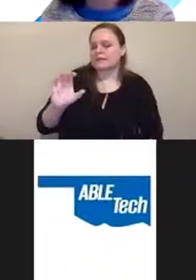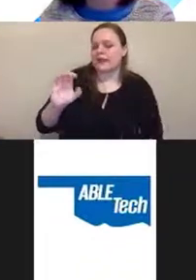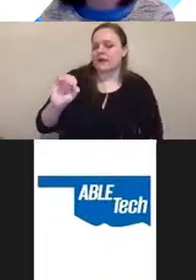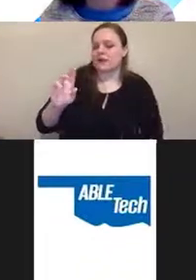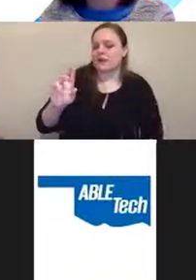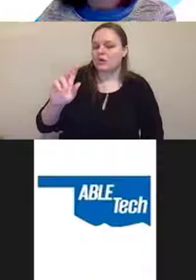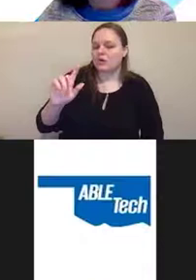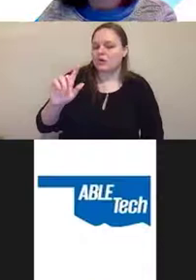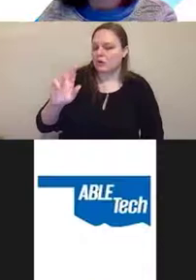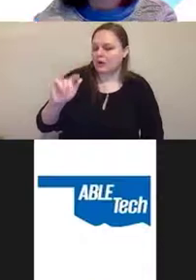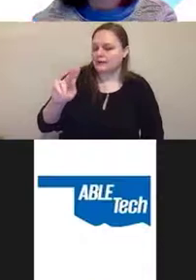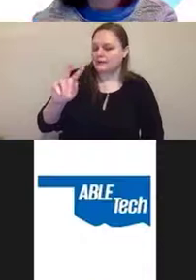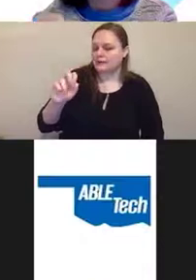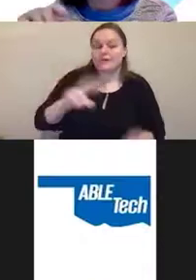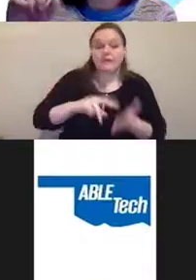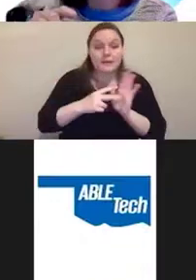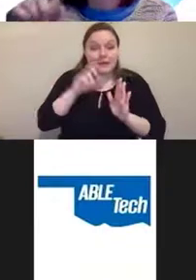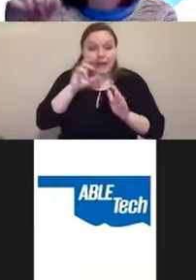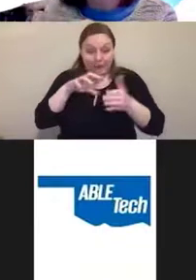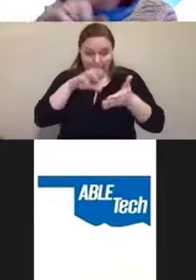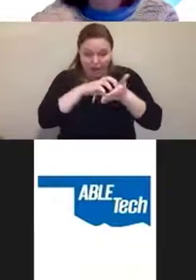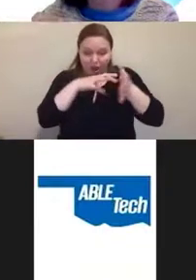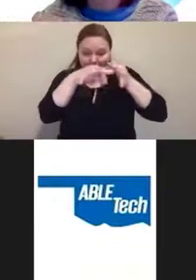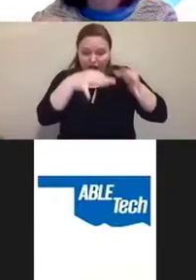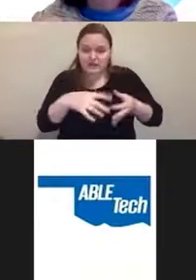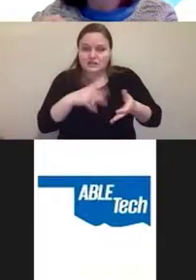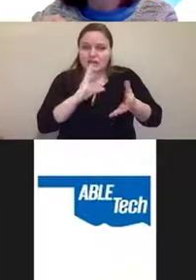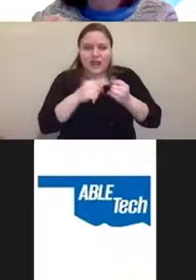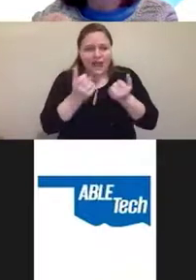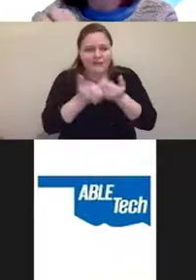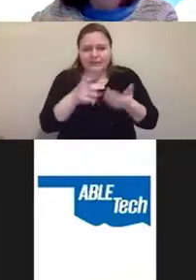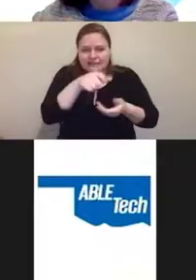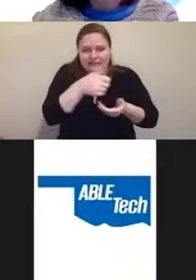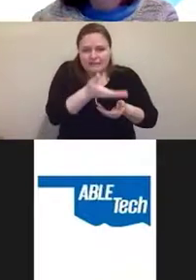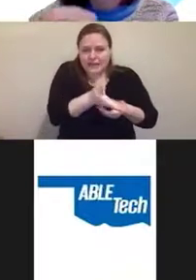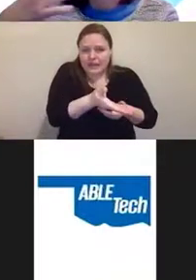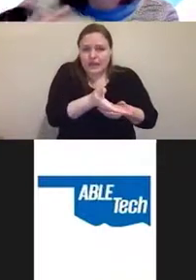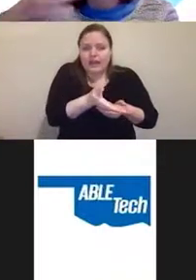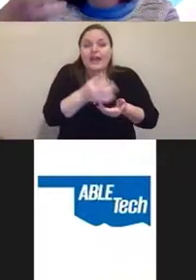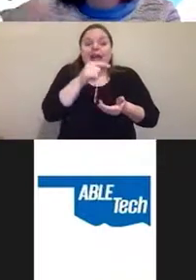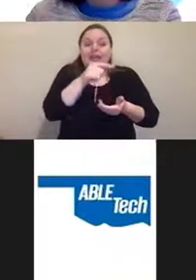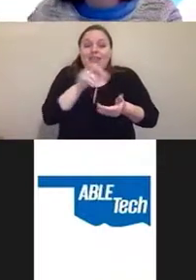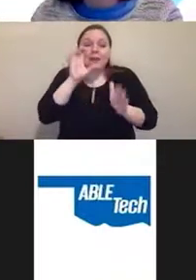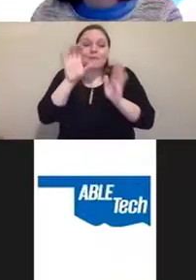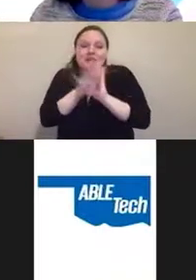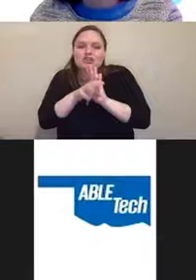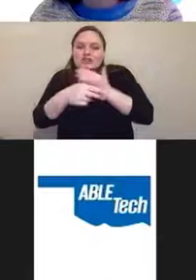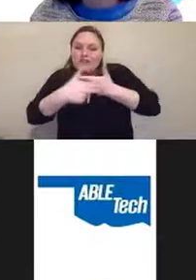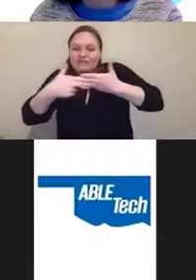be there and the picture should be flagged as decorative so that screen readers skip over it